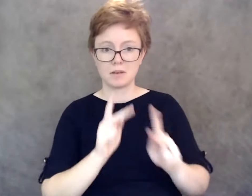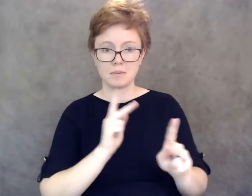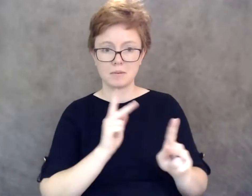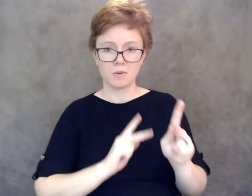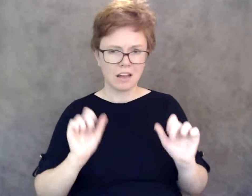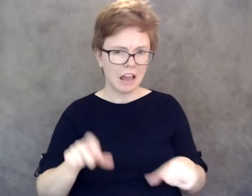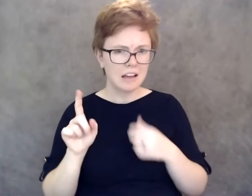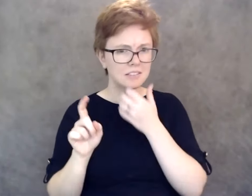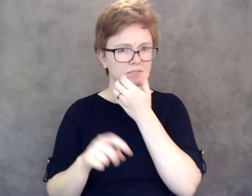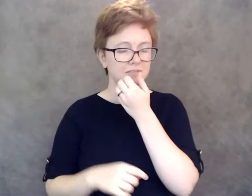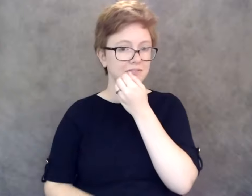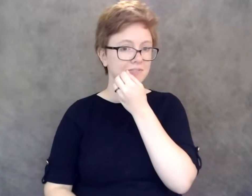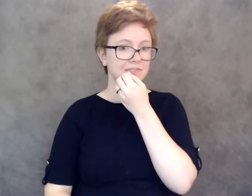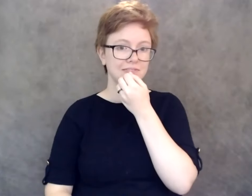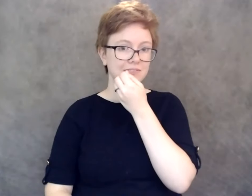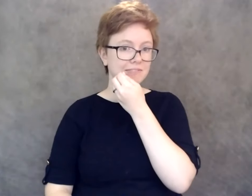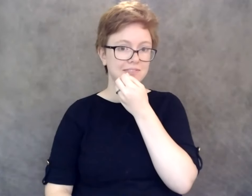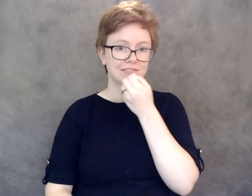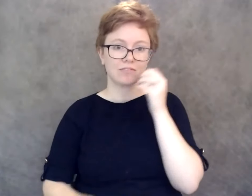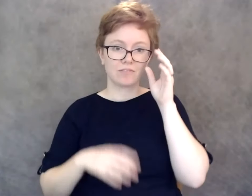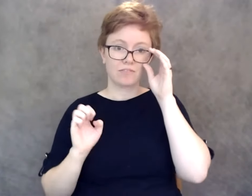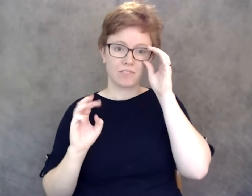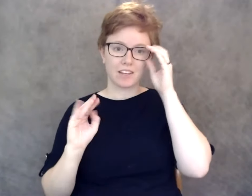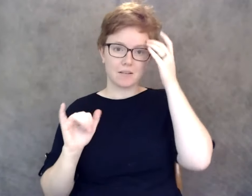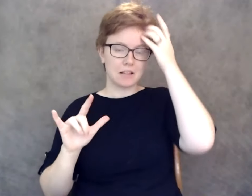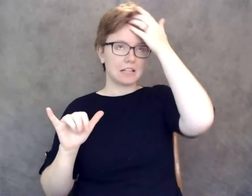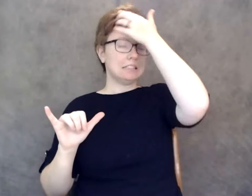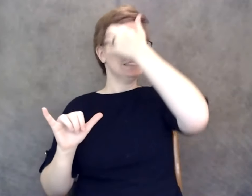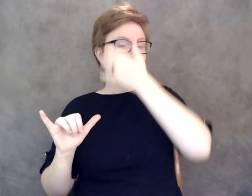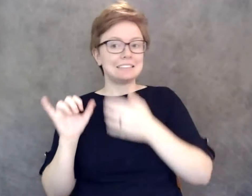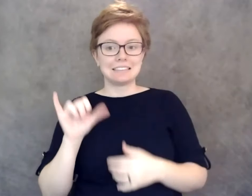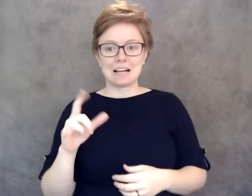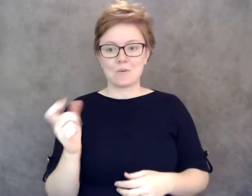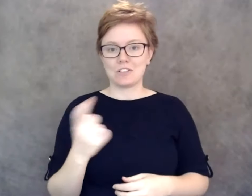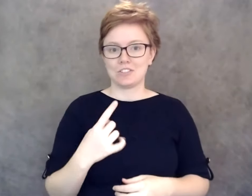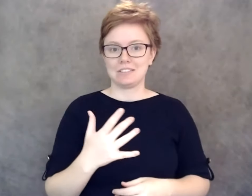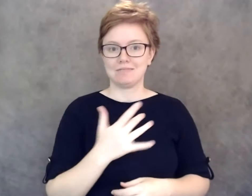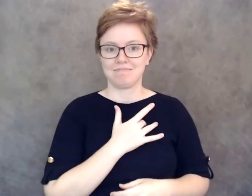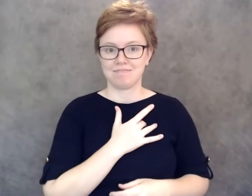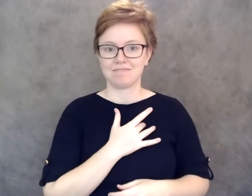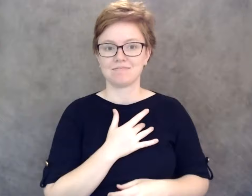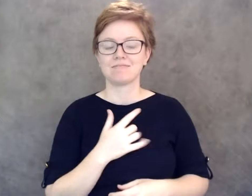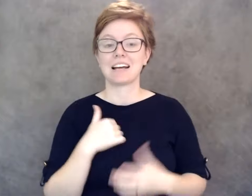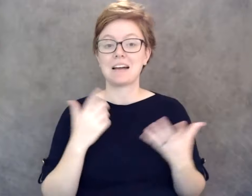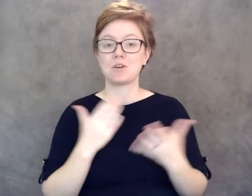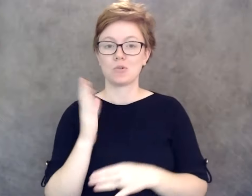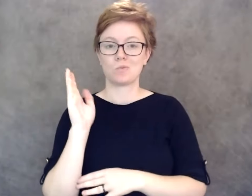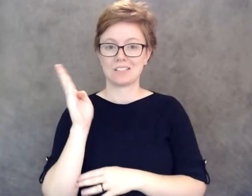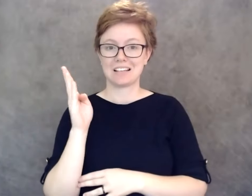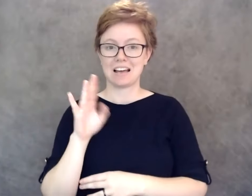That question actually strikes pretty close to home. I'm here presenting on this bill of these fantastic advocates